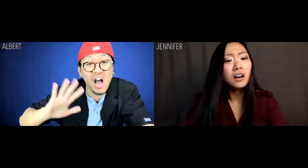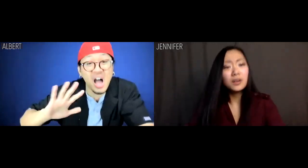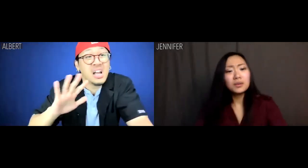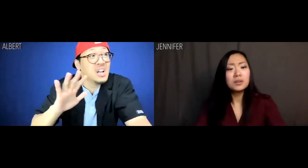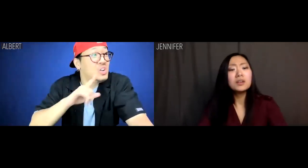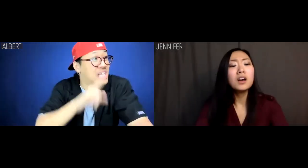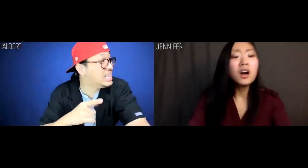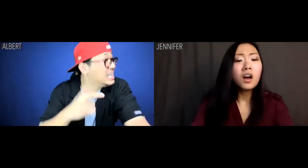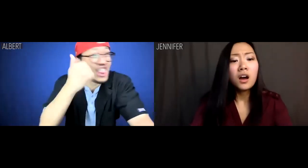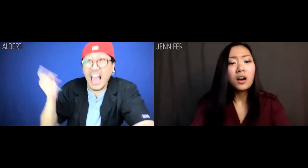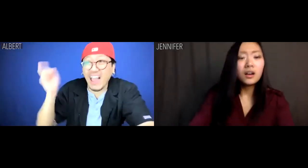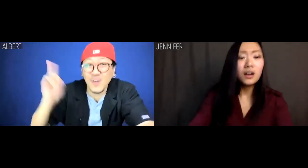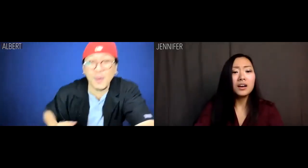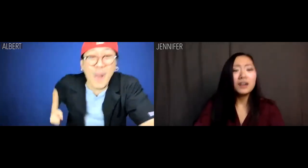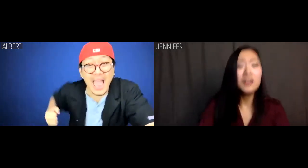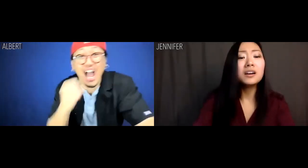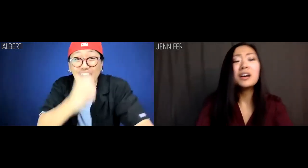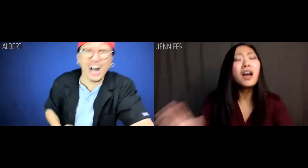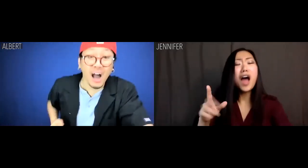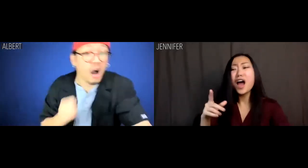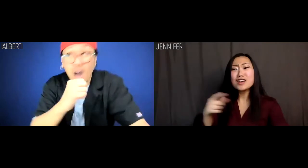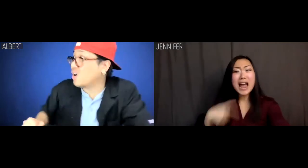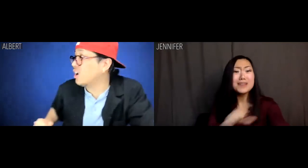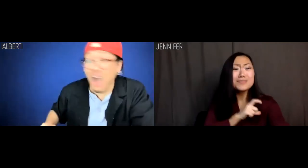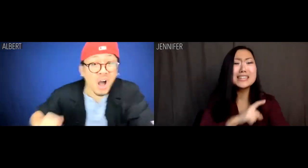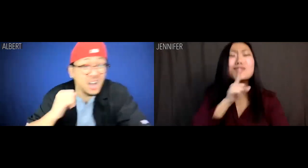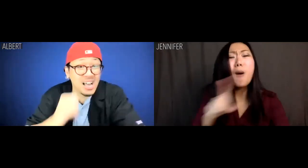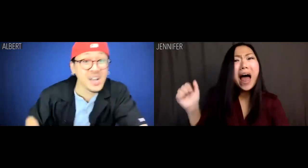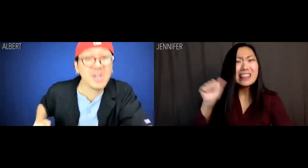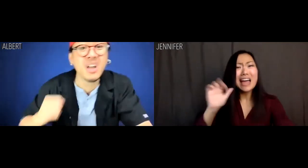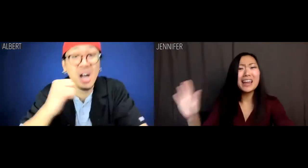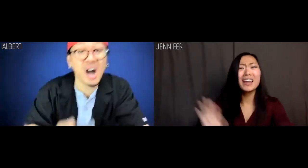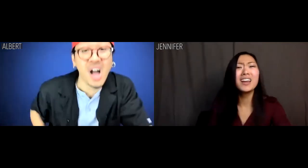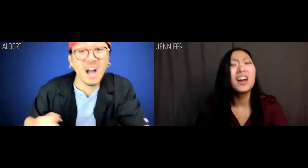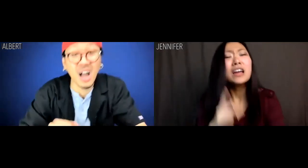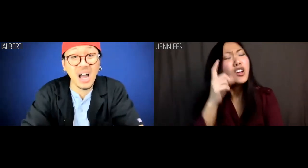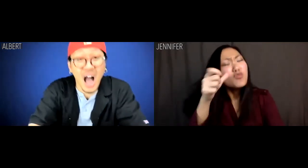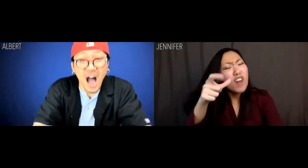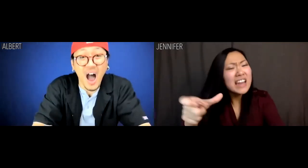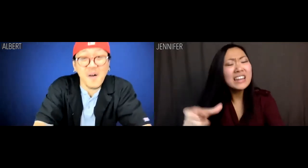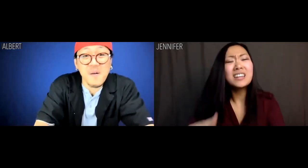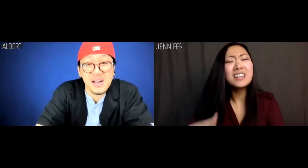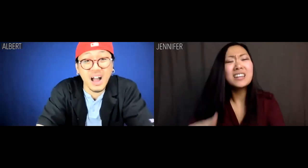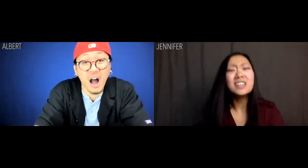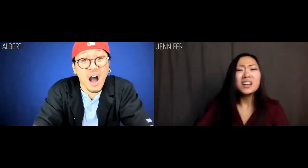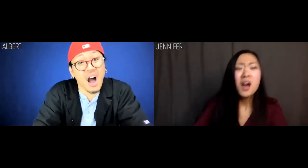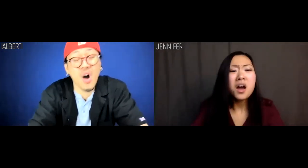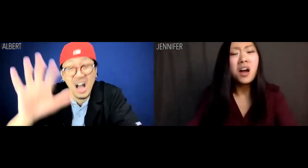Albert: Awgaw, they're everywhere -- Jennifer: Chinese police so athletic. Keep running!